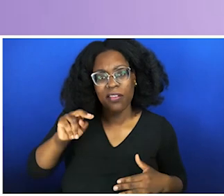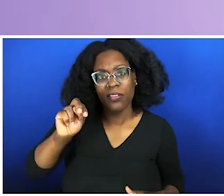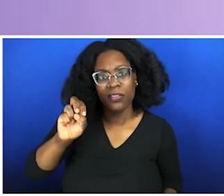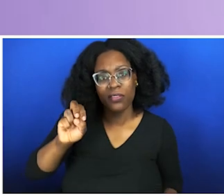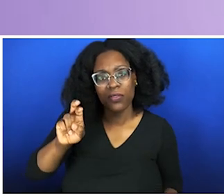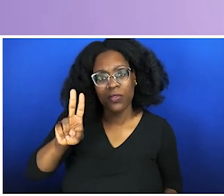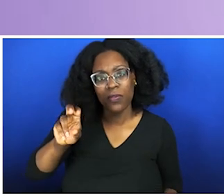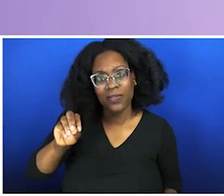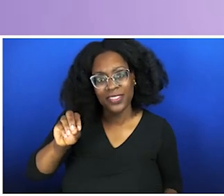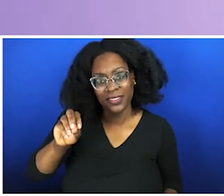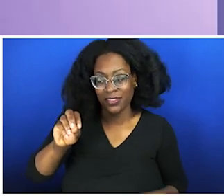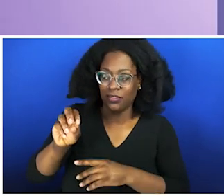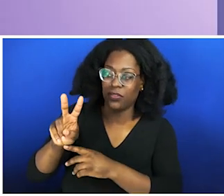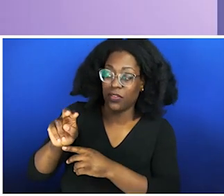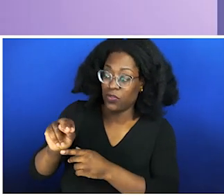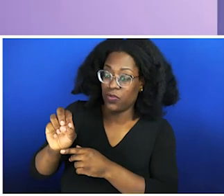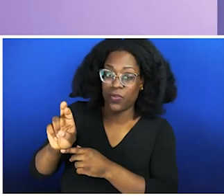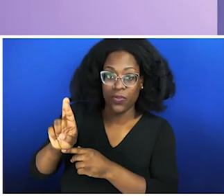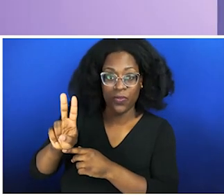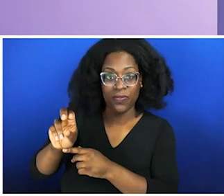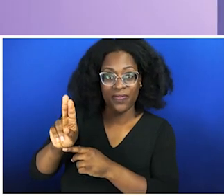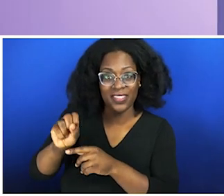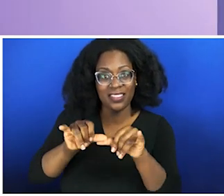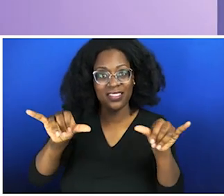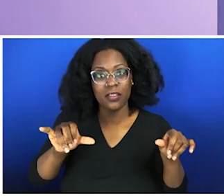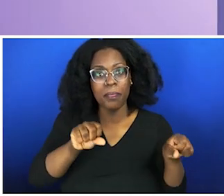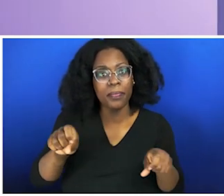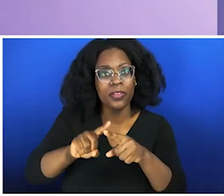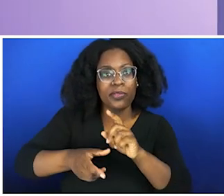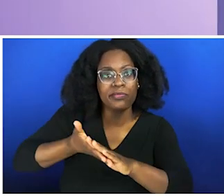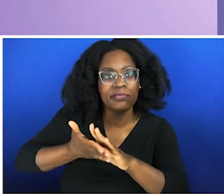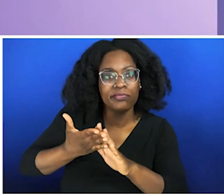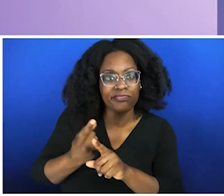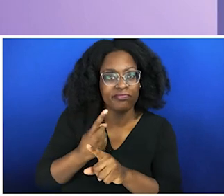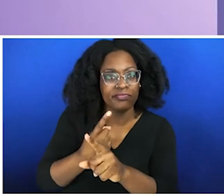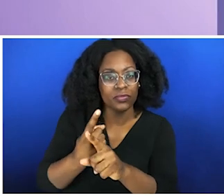short-circuited, and that creates the emotional dysregulation, that continues the cycle of